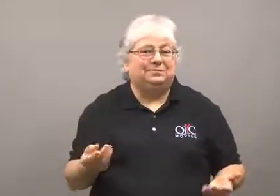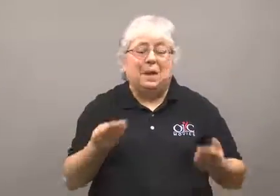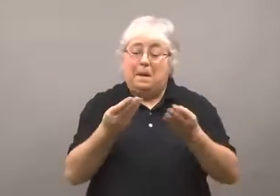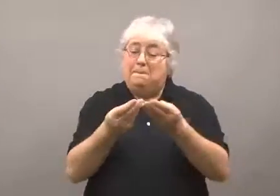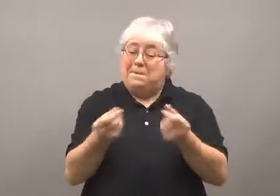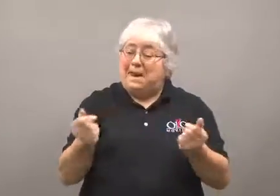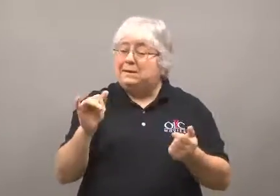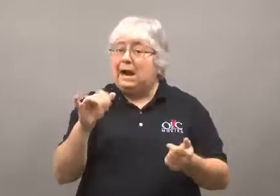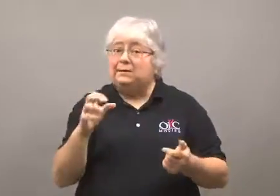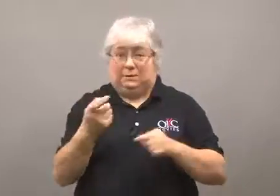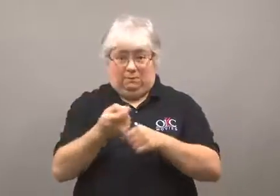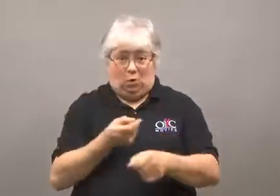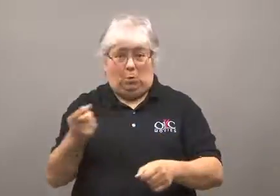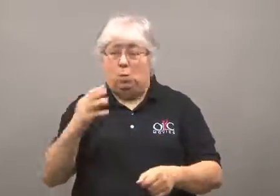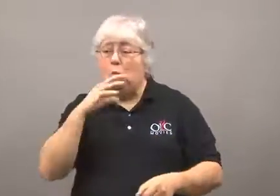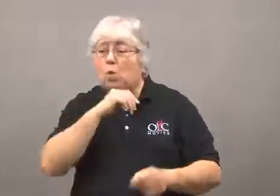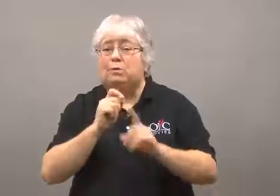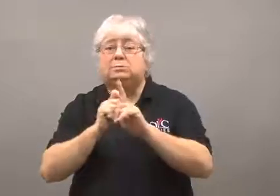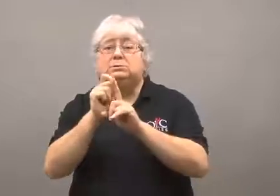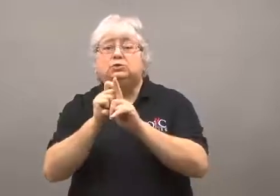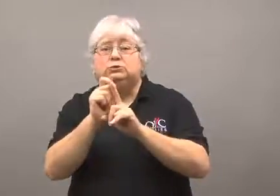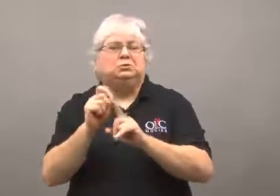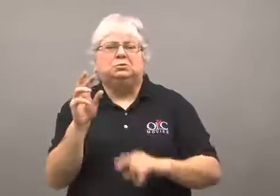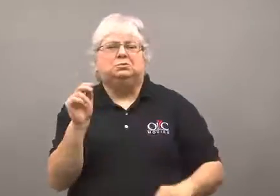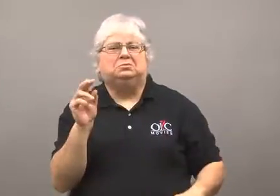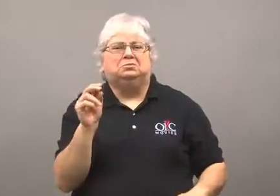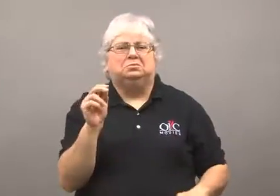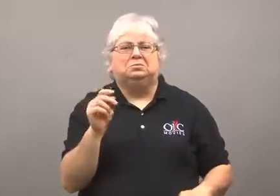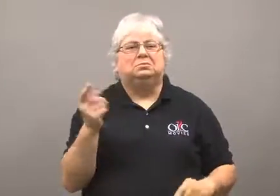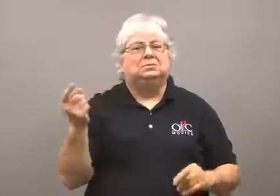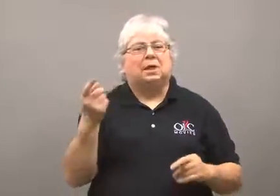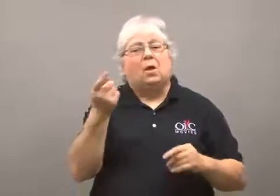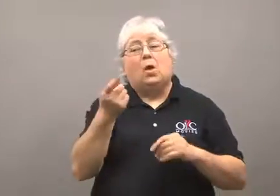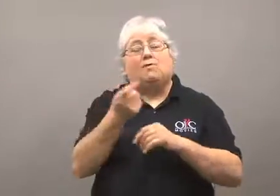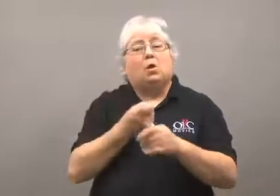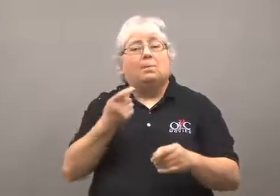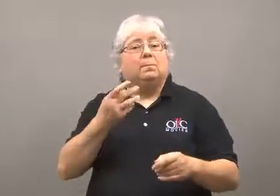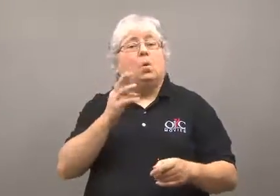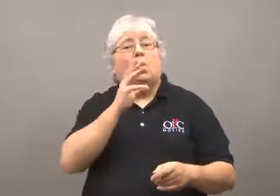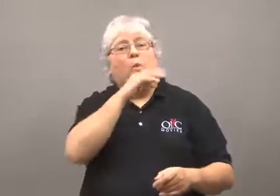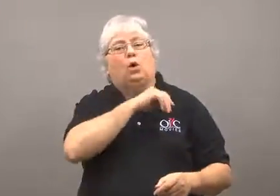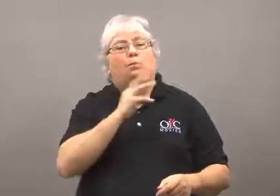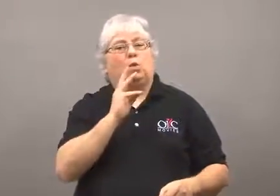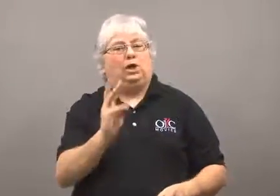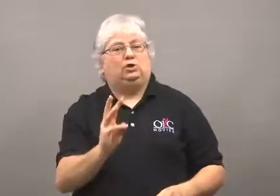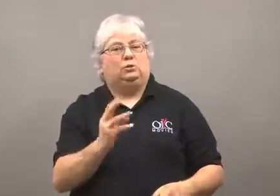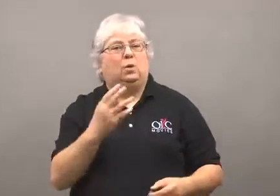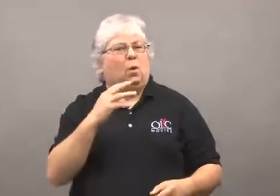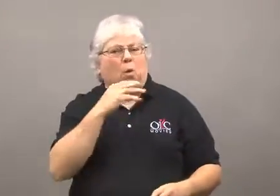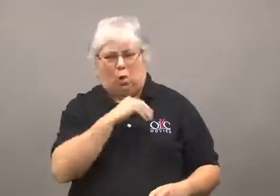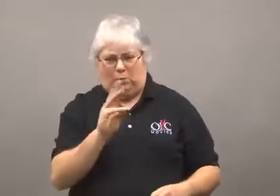Warmer temperatures are not causing the ice to melt.